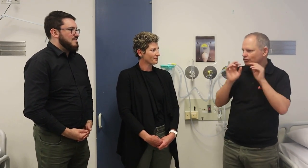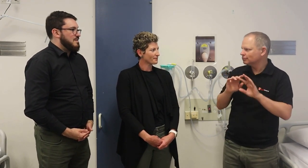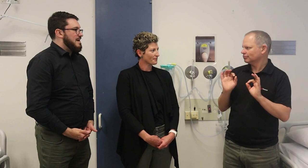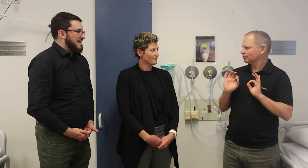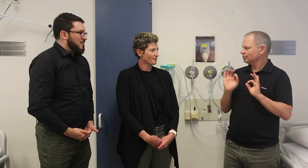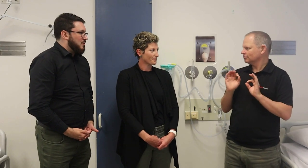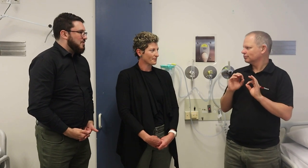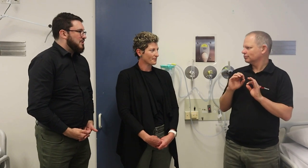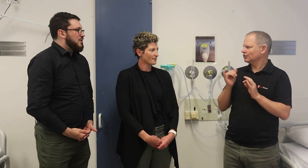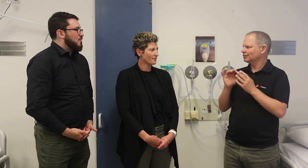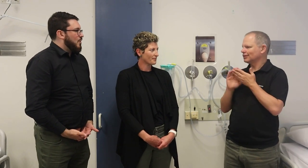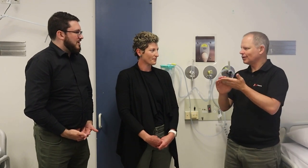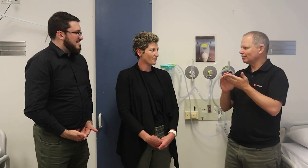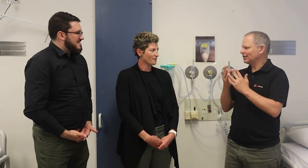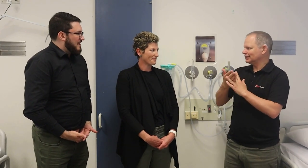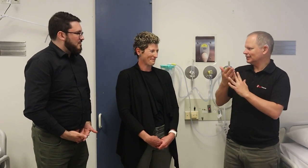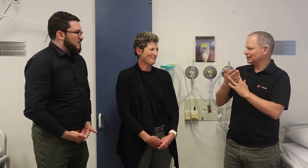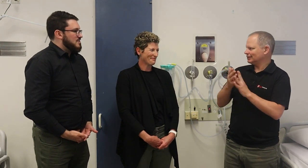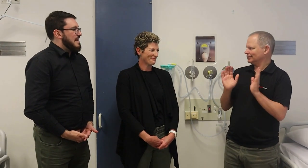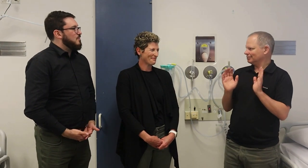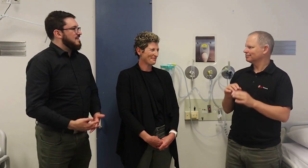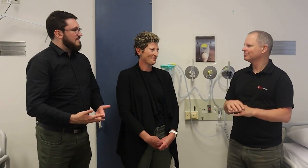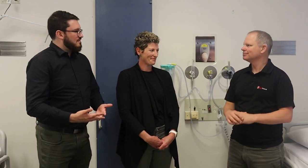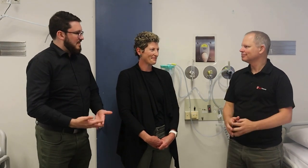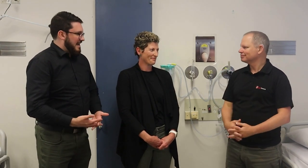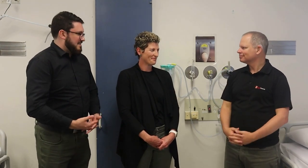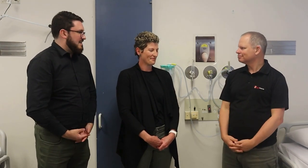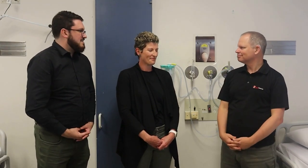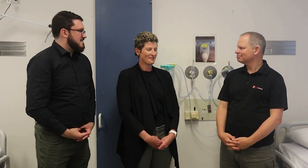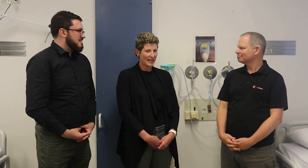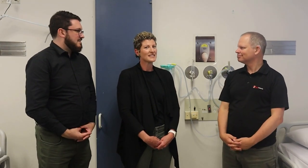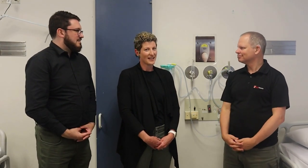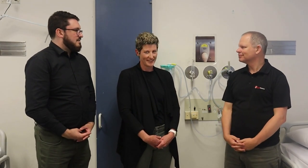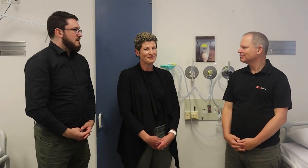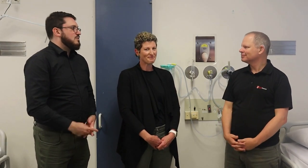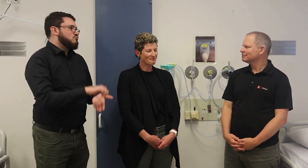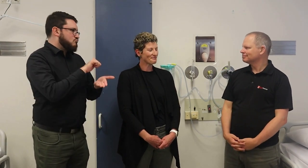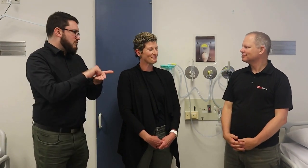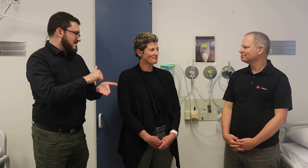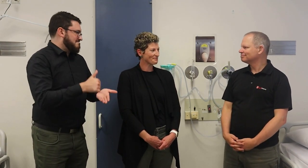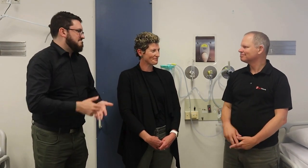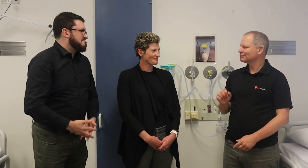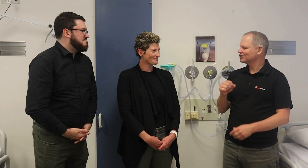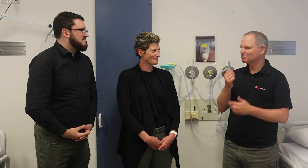any of the medical work itself? You're just helping with access? Exactly. - Thank you so much.